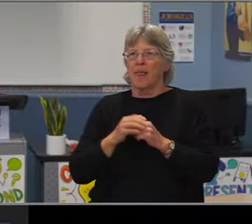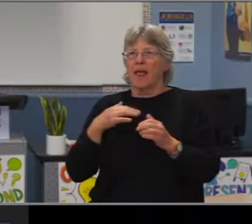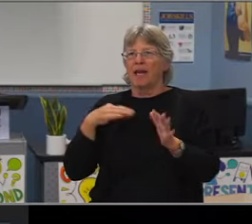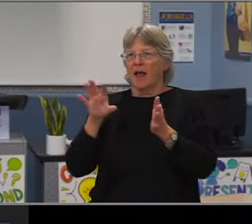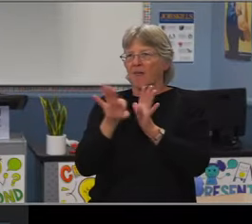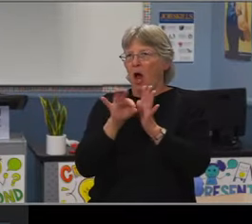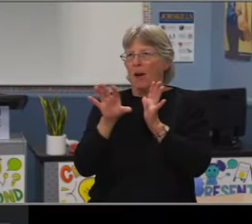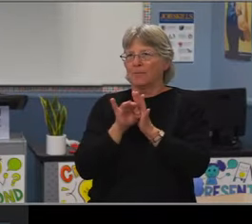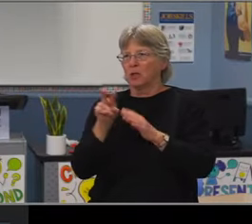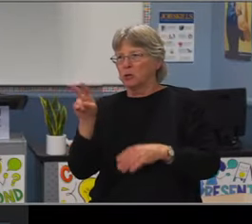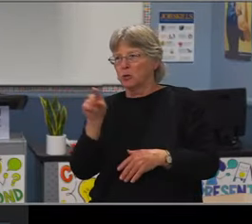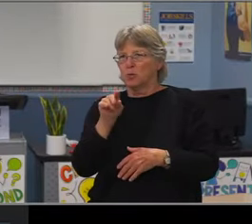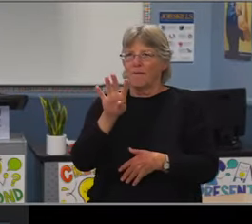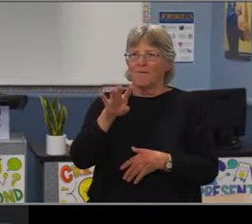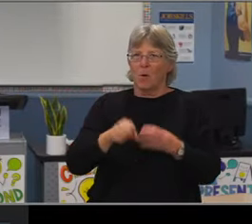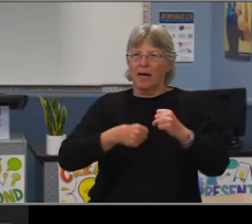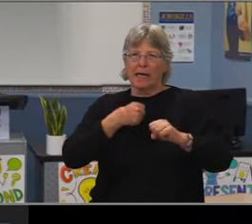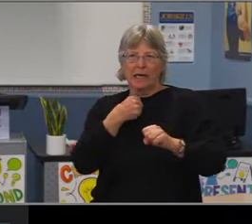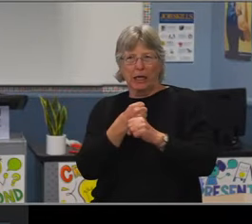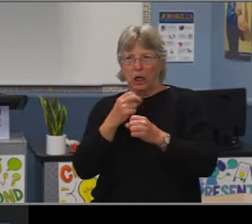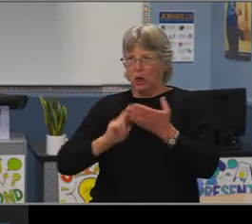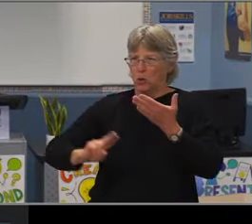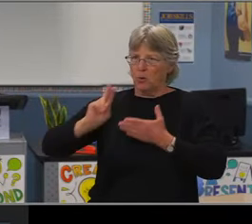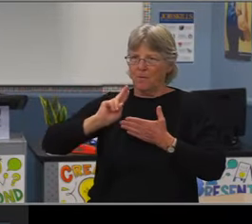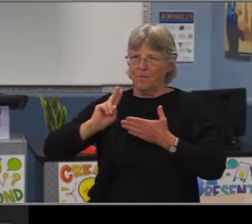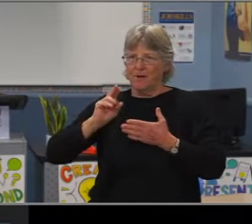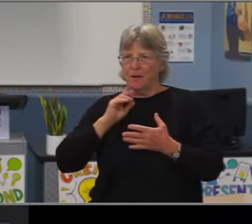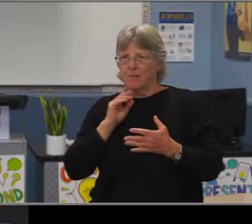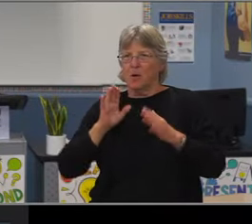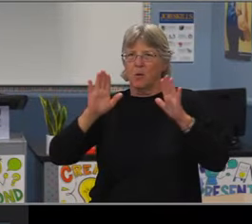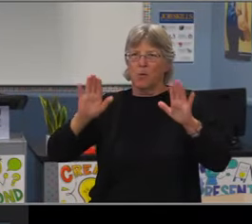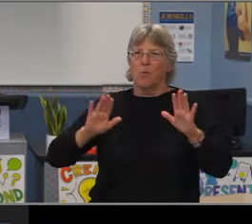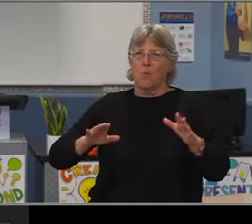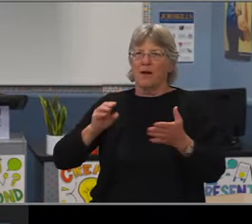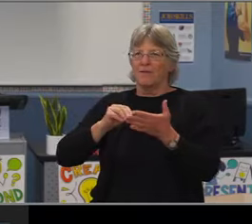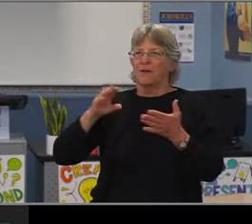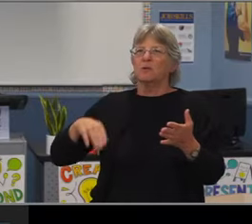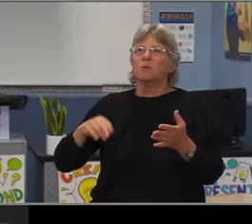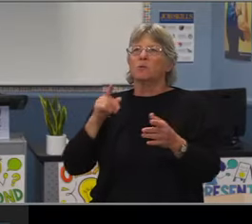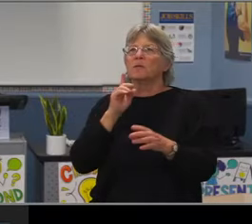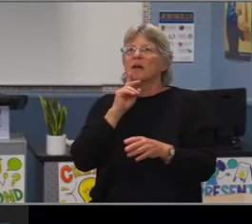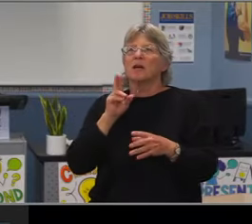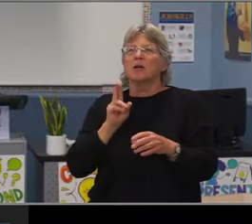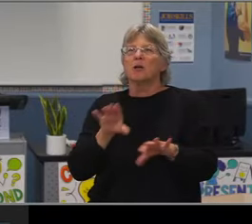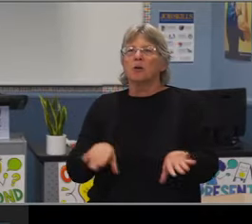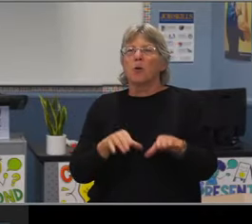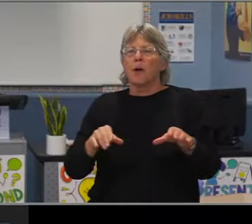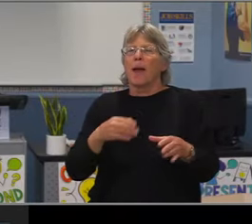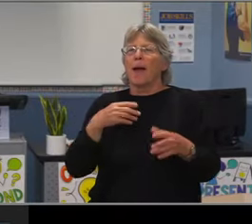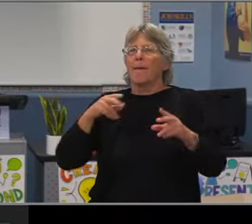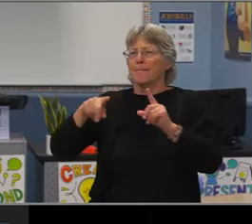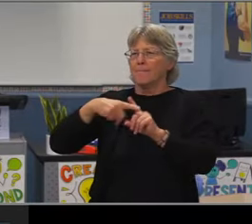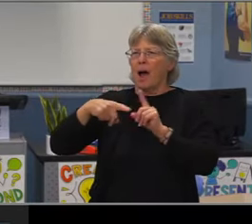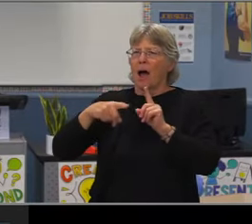superintendent Baker and executive staff. My name is Cindy Young, and tonight I represent the Association of Long Beach Education Managers,